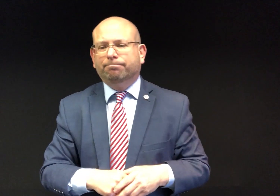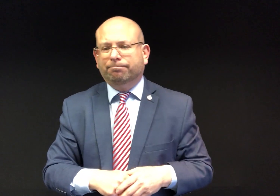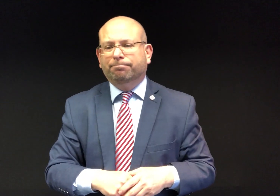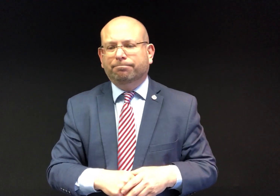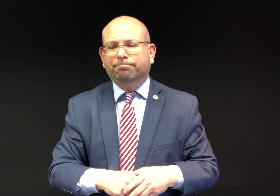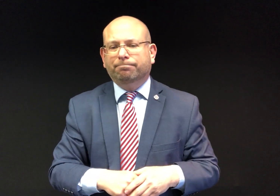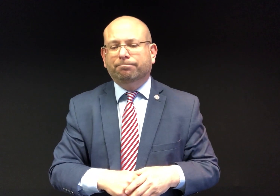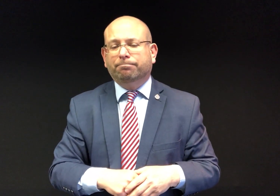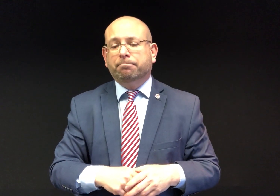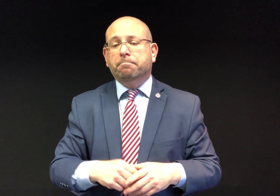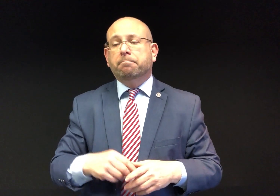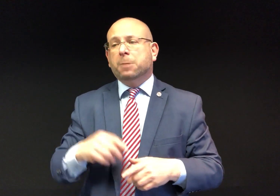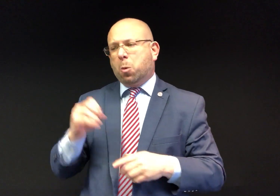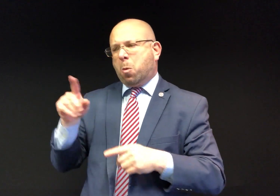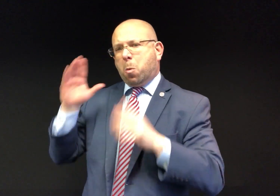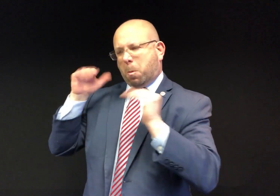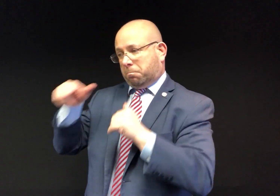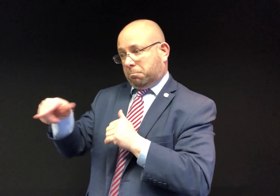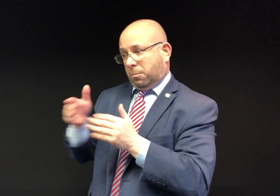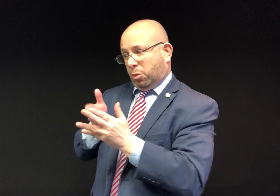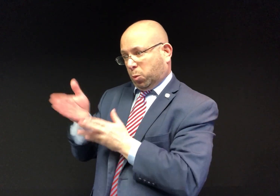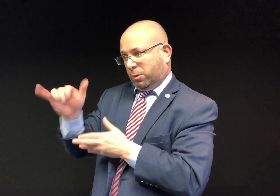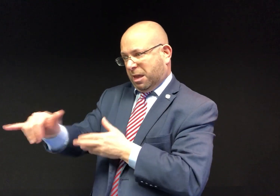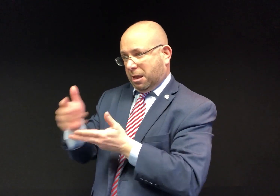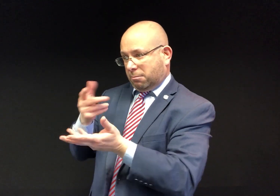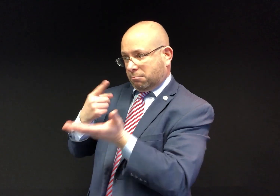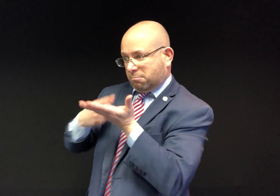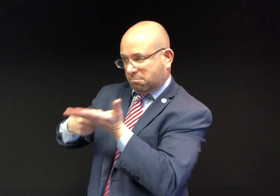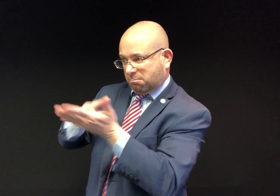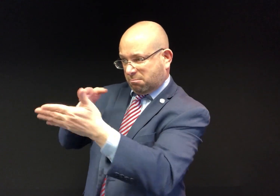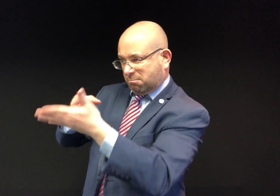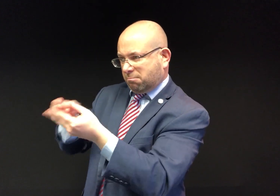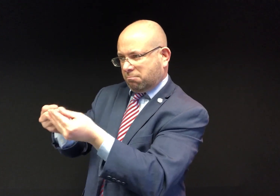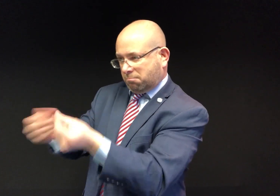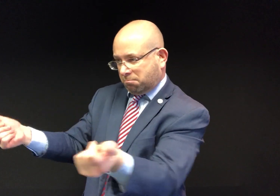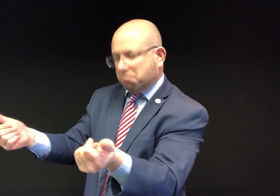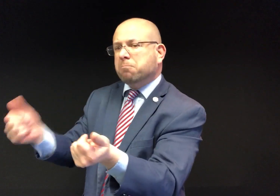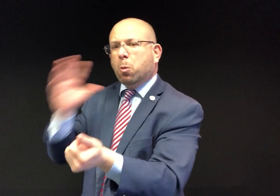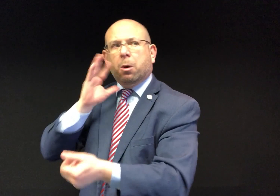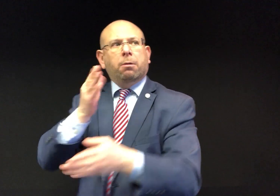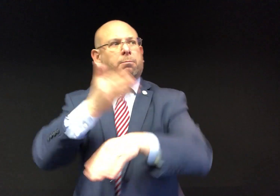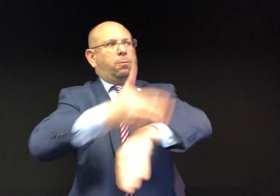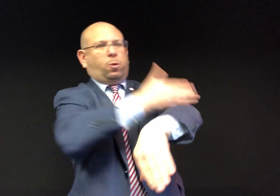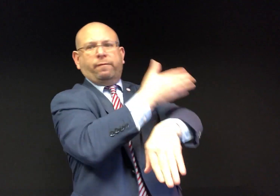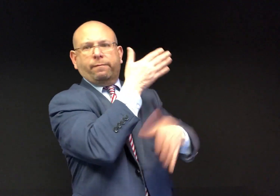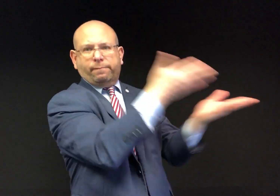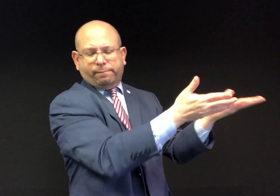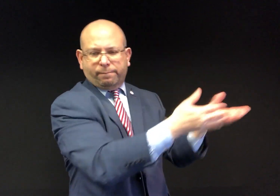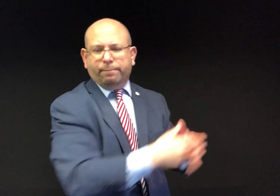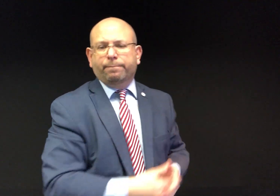Instead, we continue to work on resolving the lawsuit.